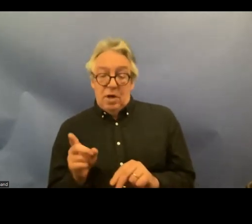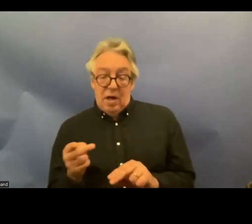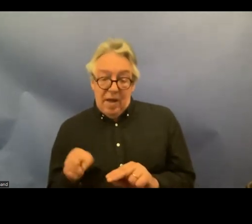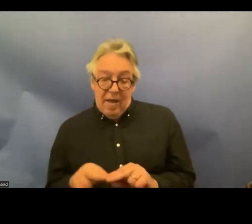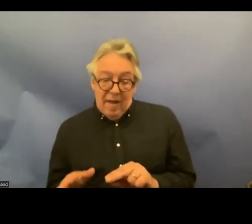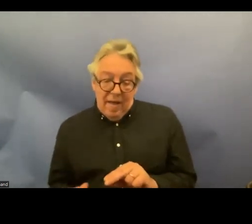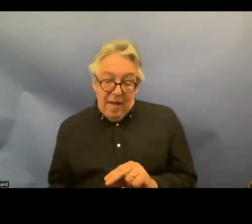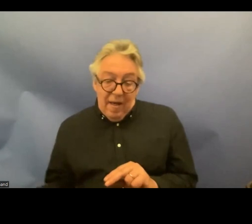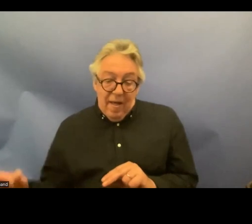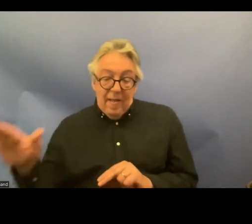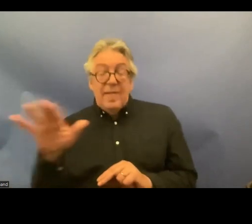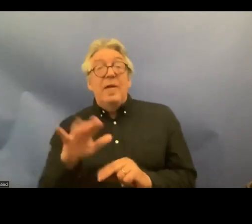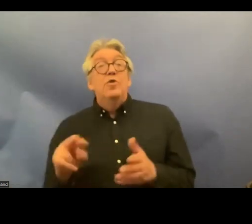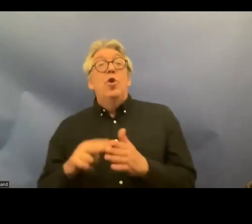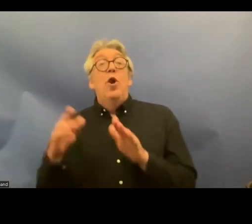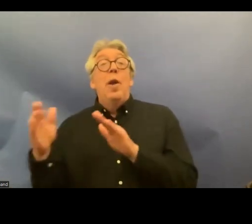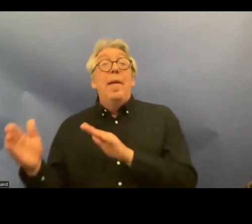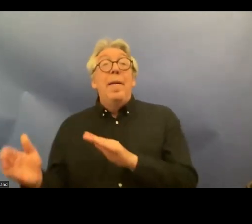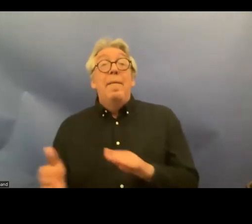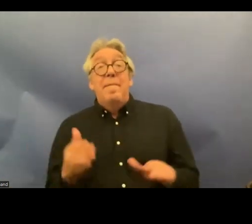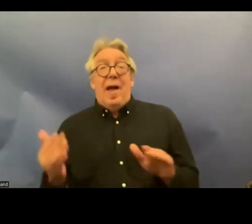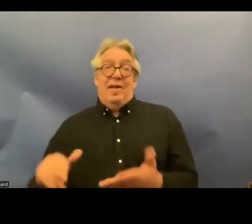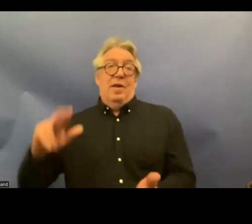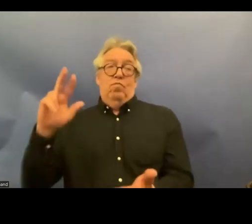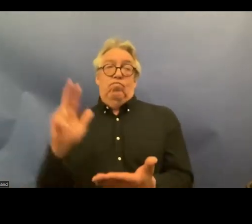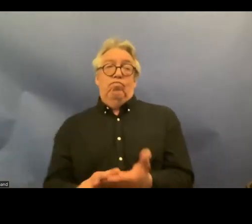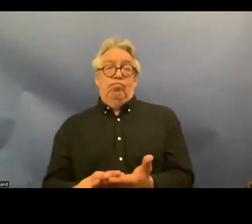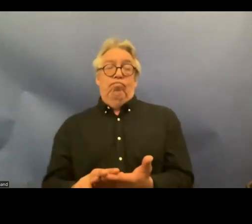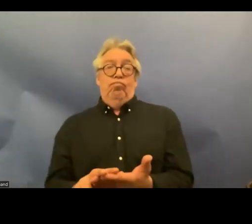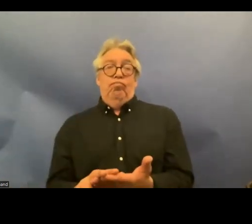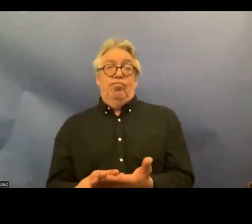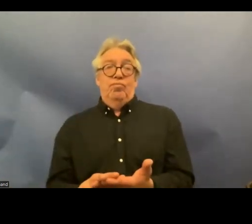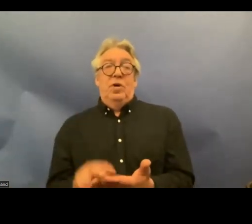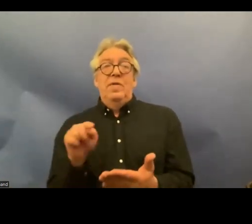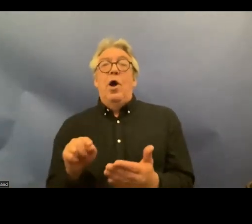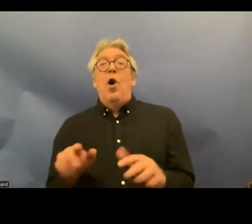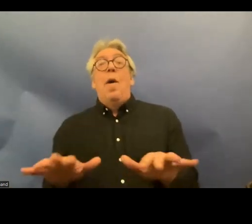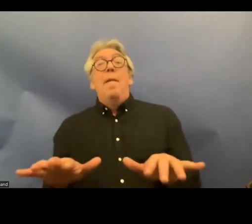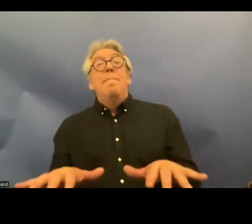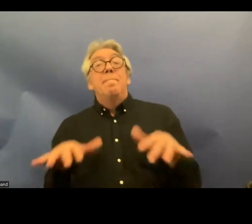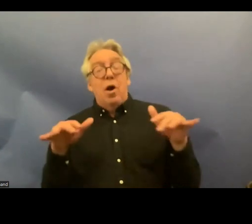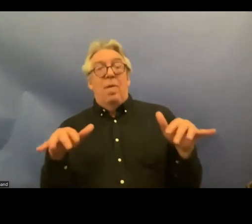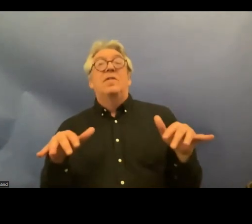accepted in alink the Parliamentary and that plan is the